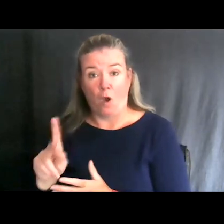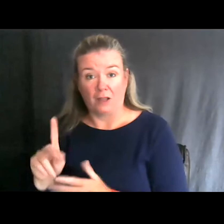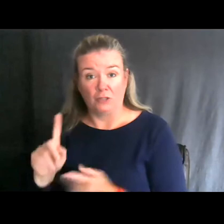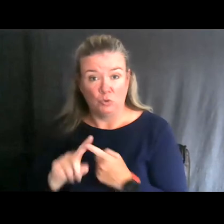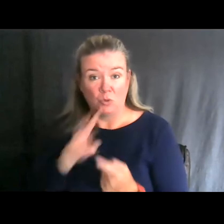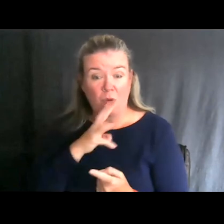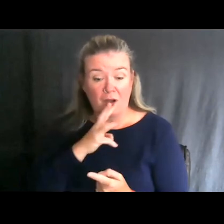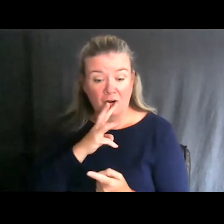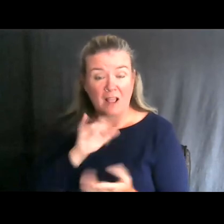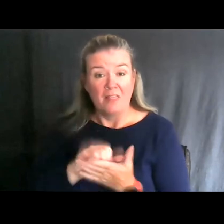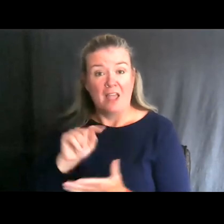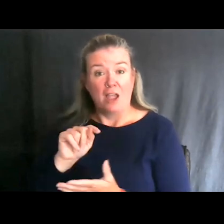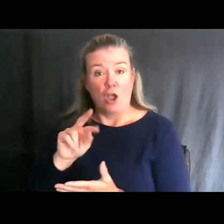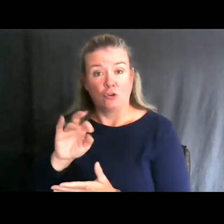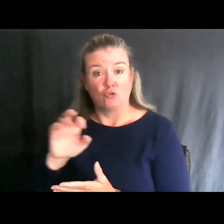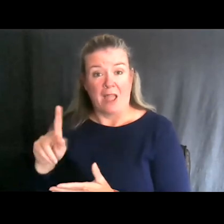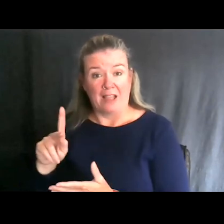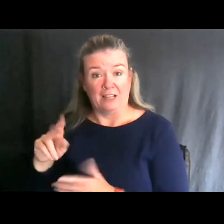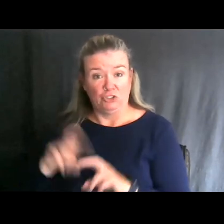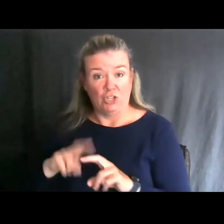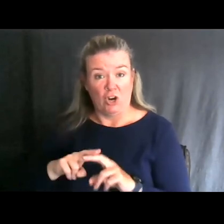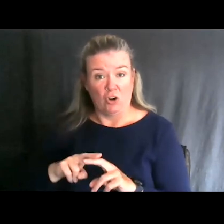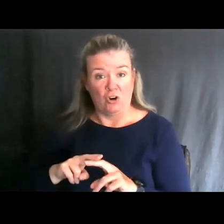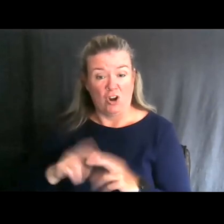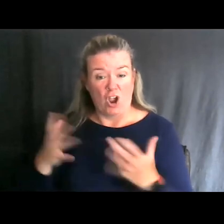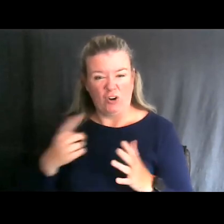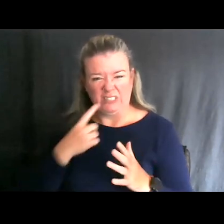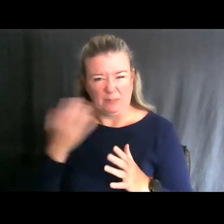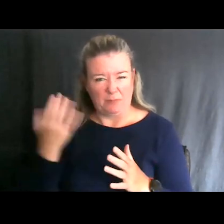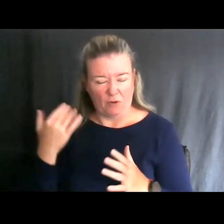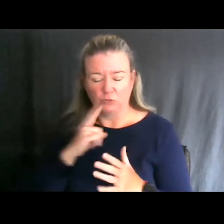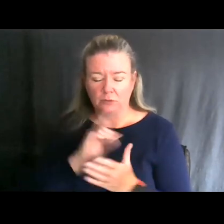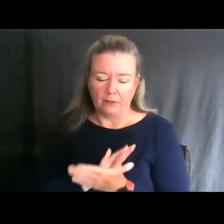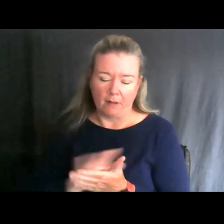water, the track chair as it was mentioned earlier is a very nice piece of device or